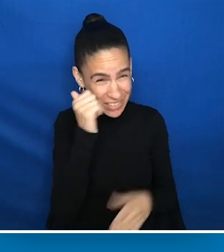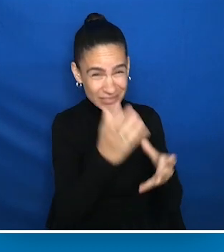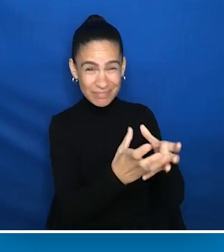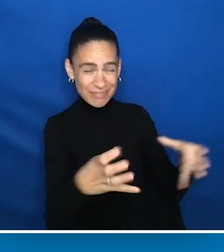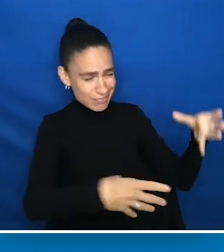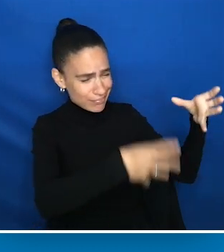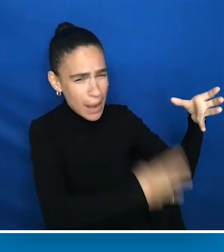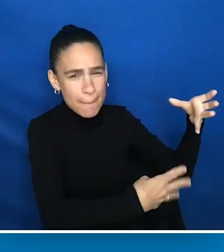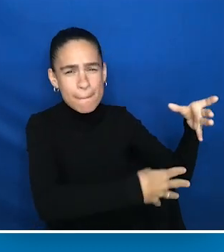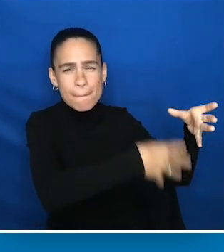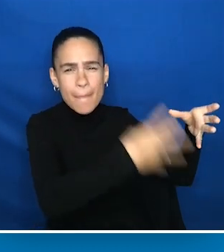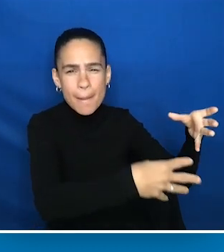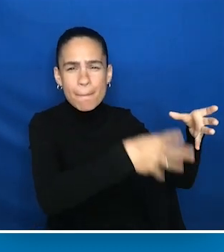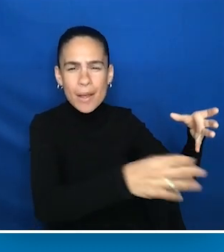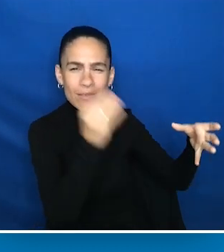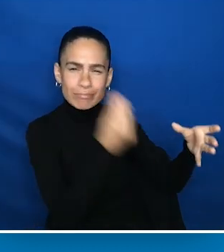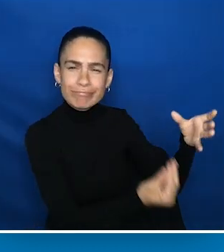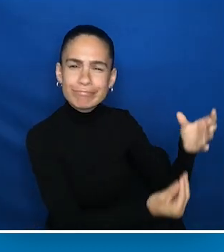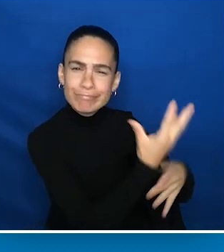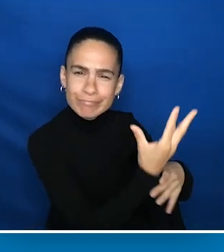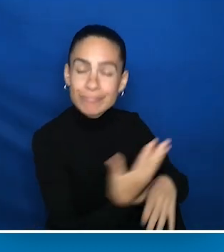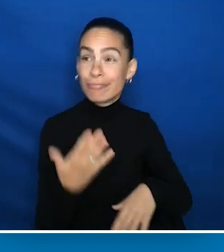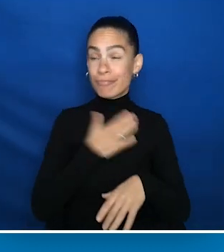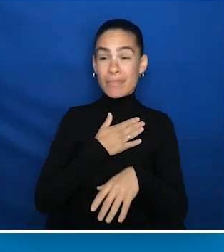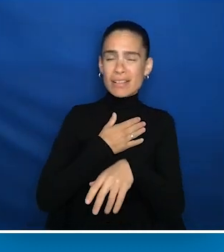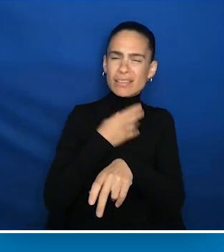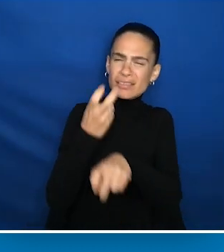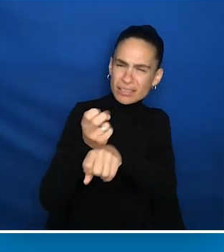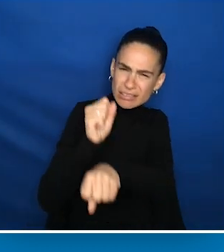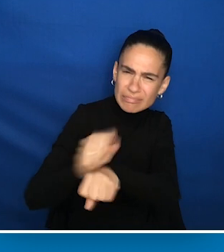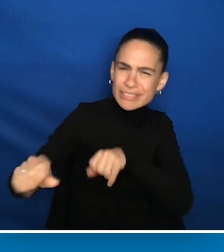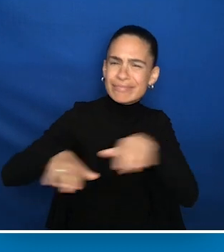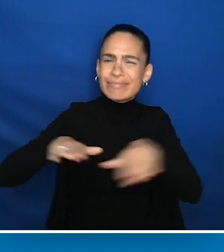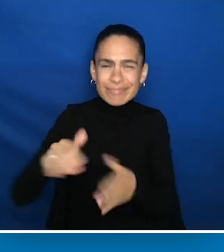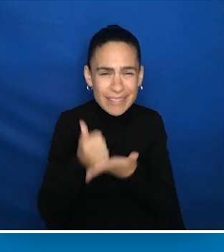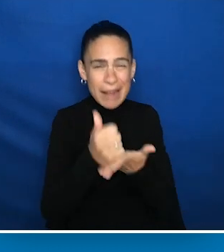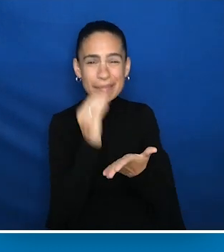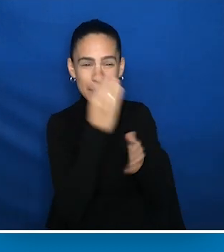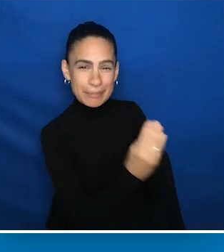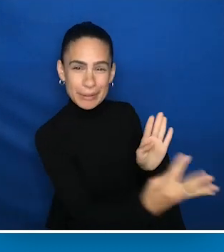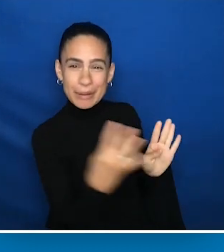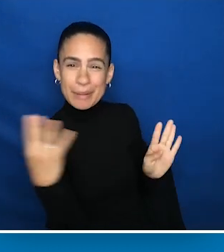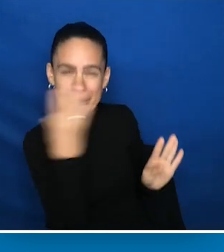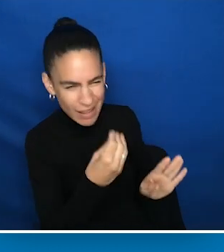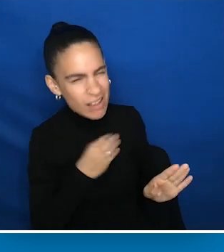Every day, you make my difficult journey beautiful. I think I'll keep you."